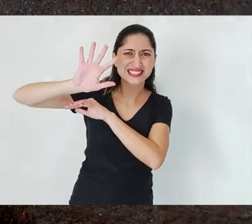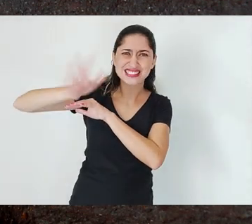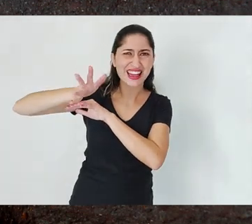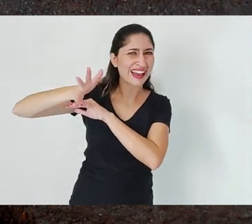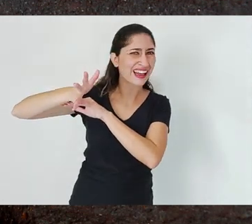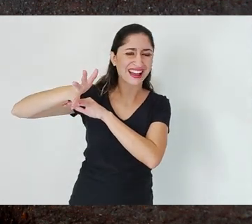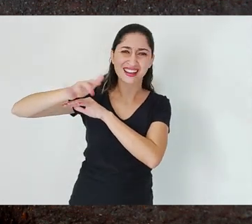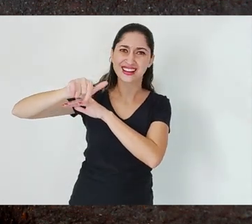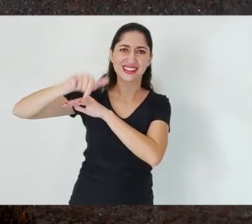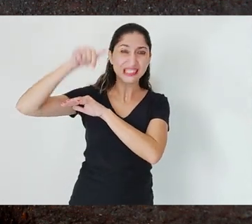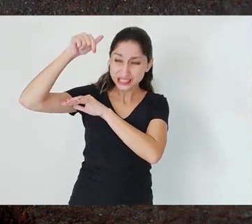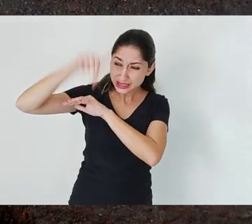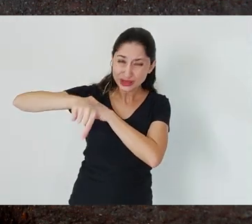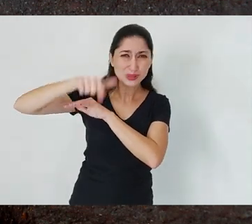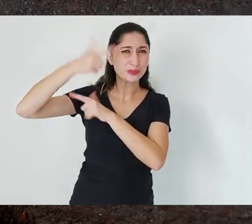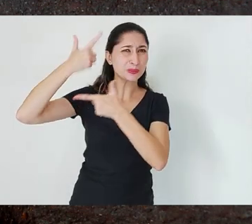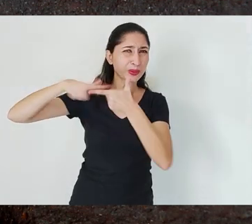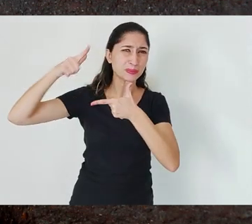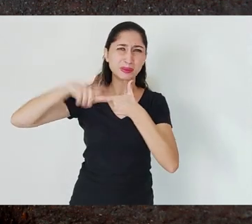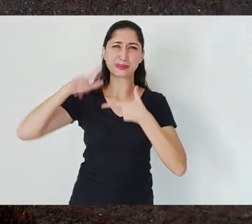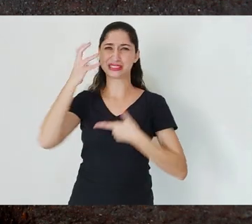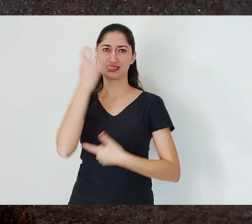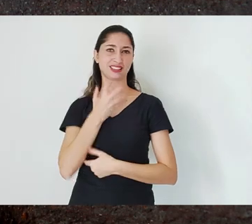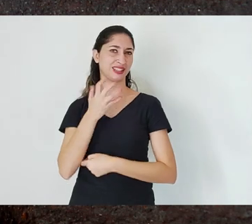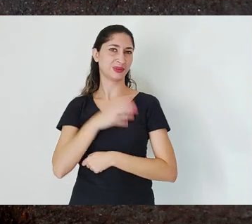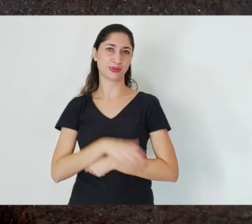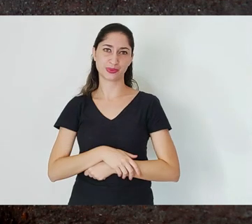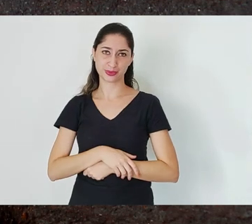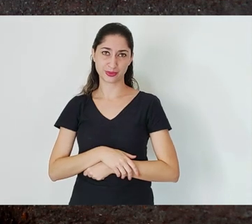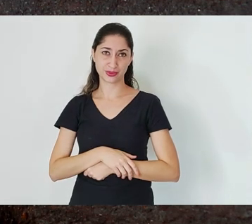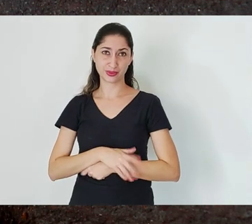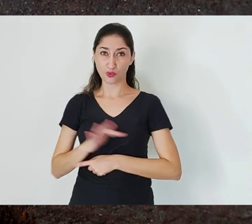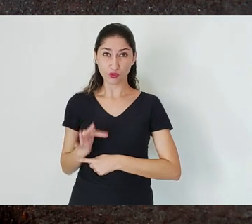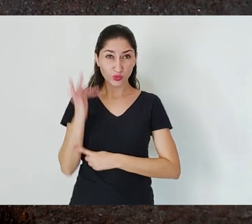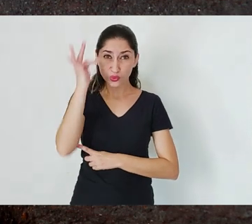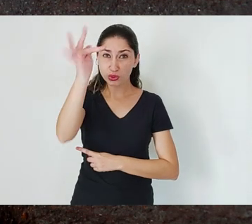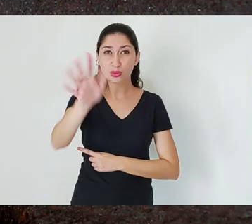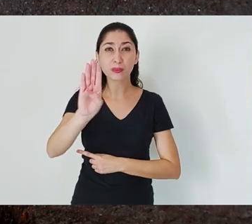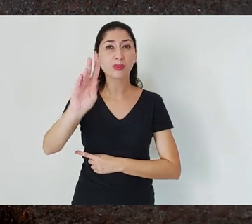This is a relevant issue for the future of Belo Horizonte.